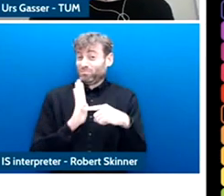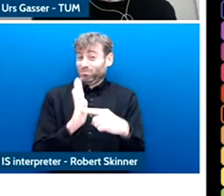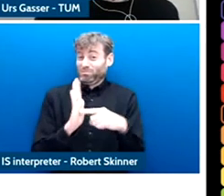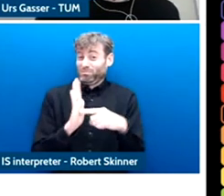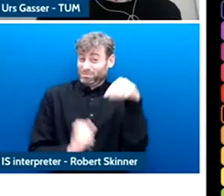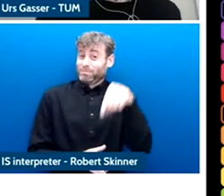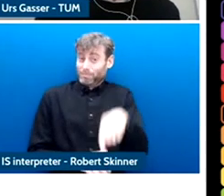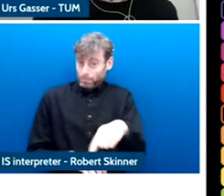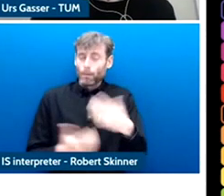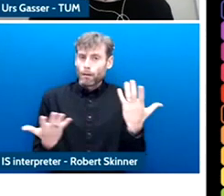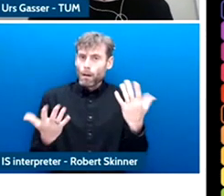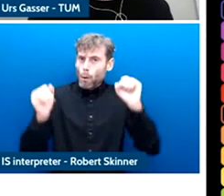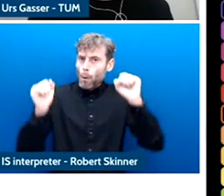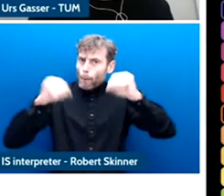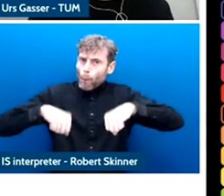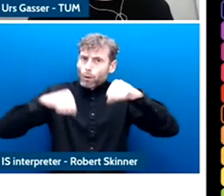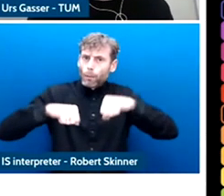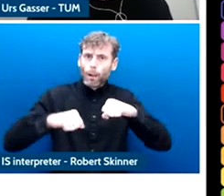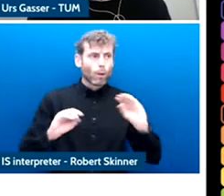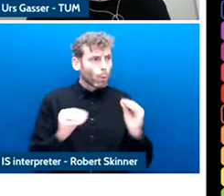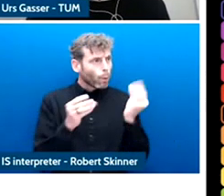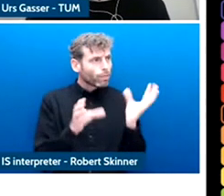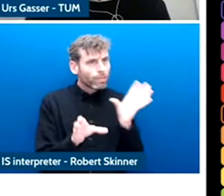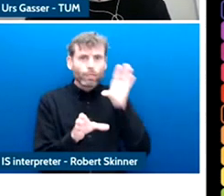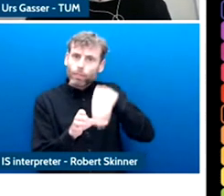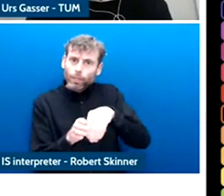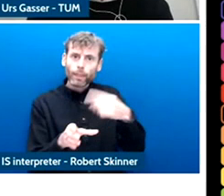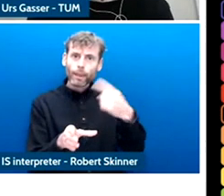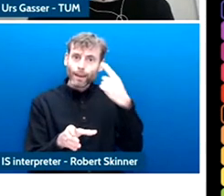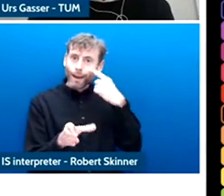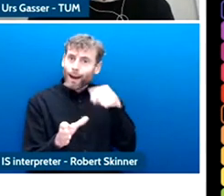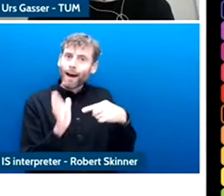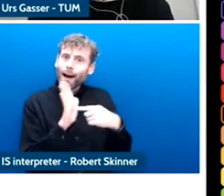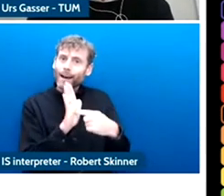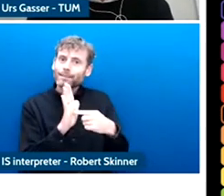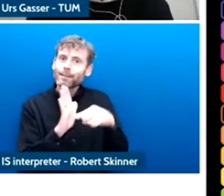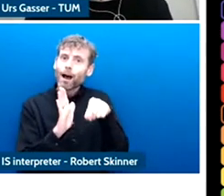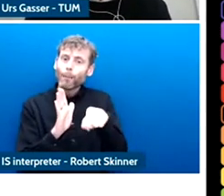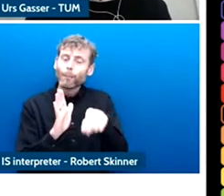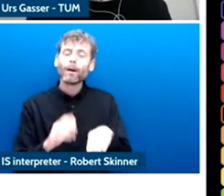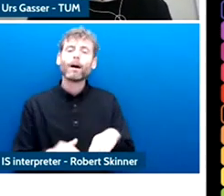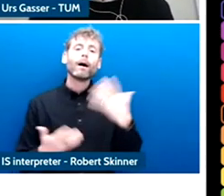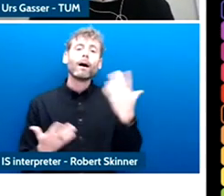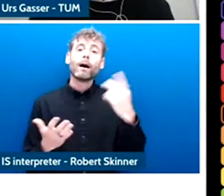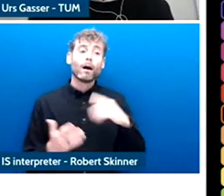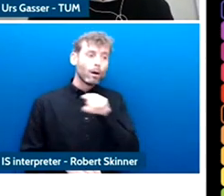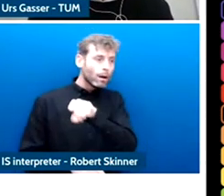we are talking about the importance of moral literacy and digital